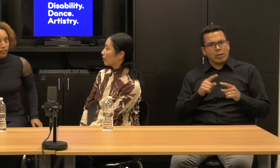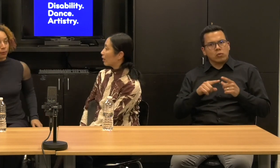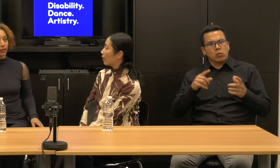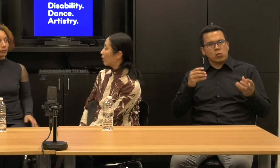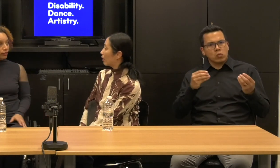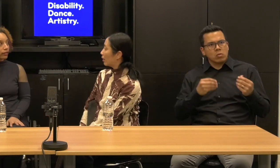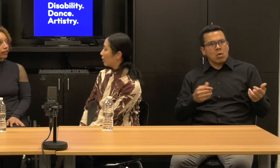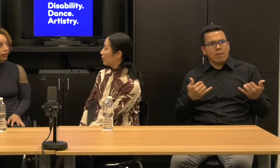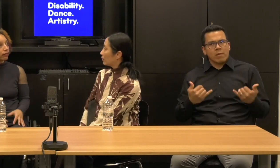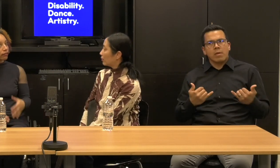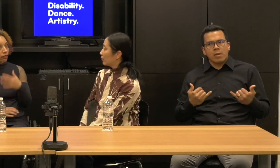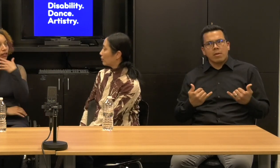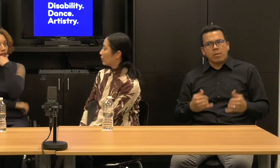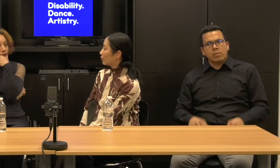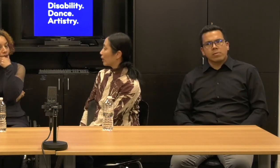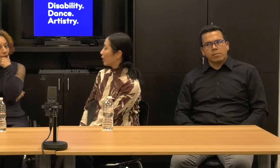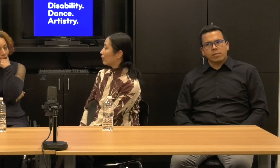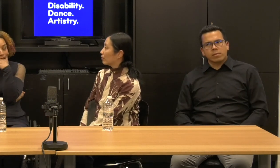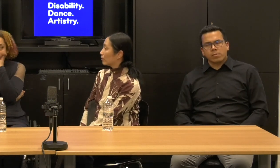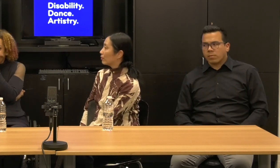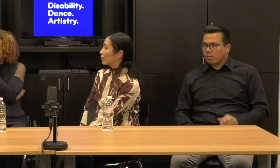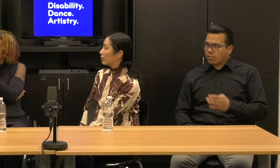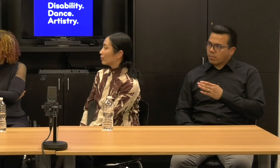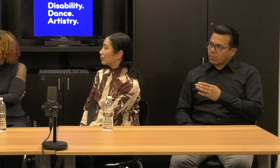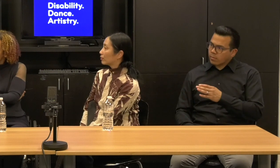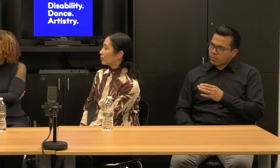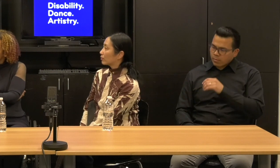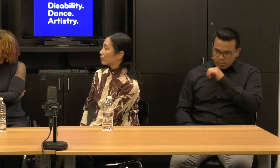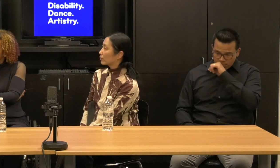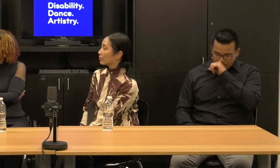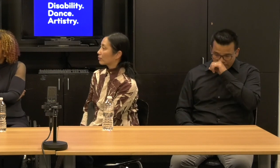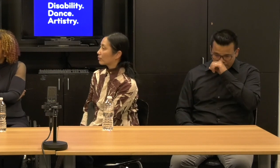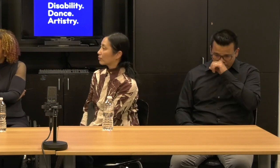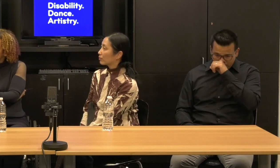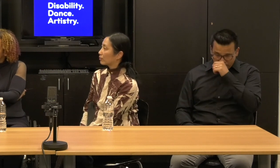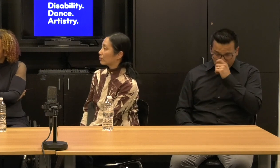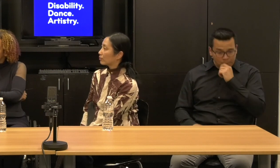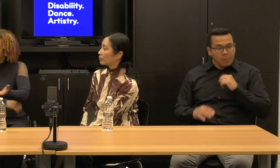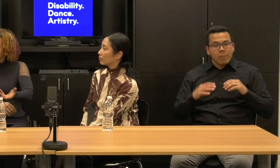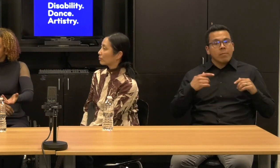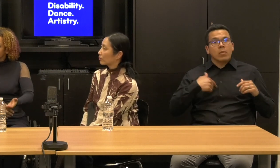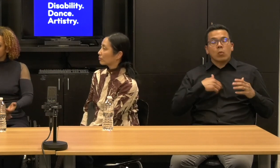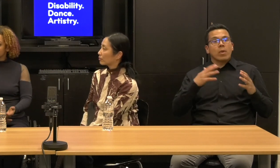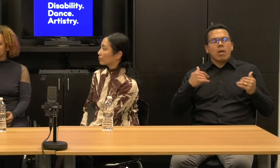Alice: Yeah. Here's the point that we're turning around Kevin: and that is we haven't really talked about how to engage audience expectations,